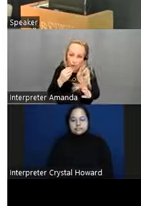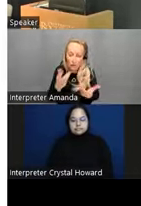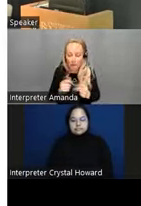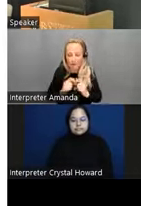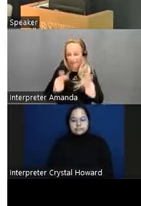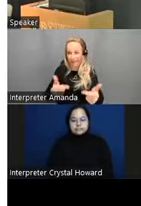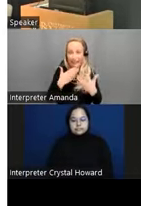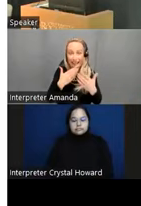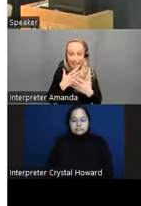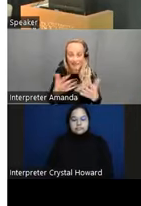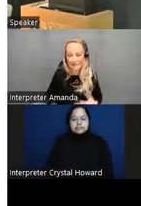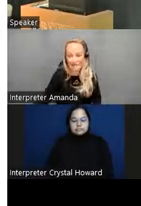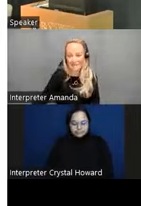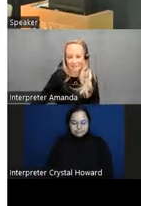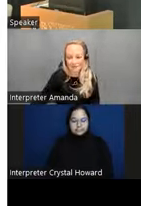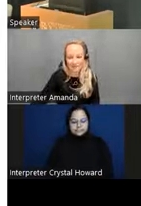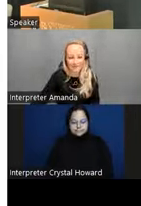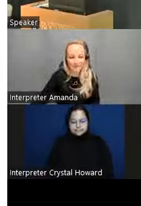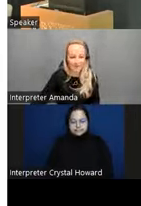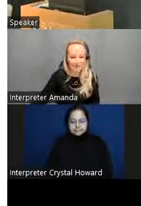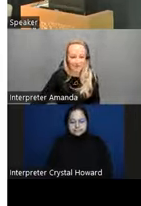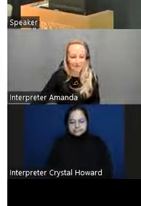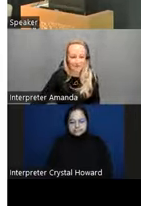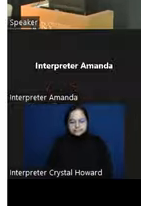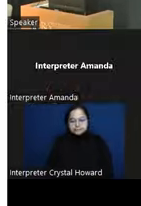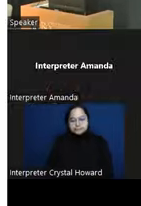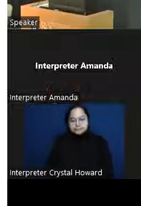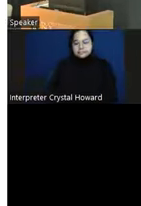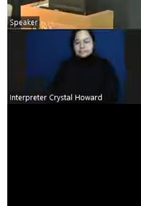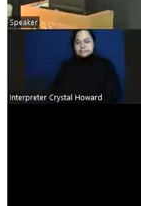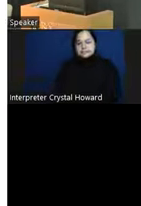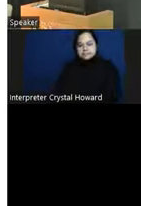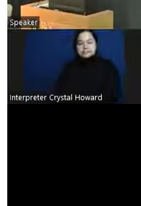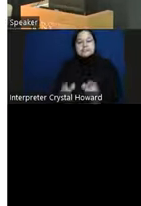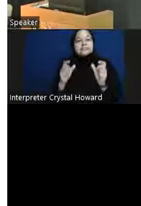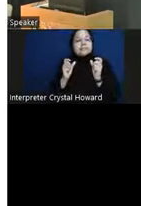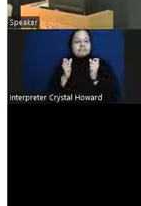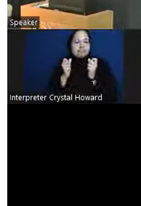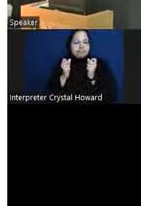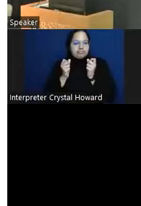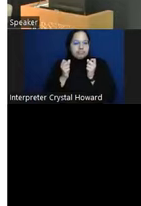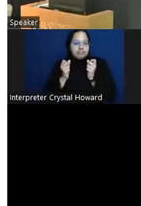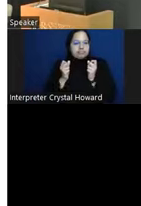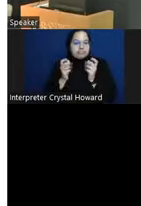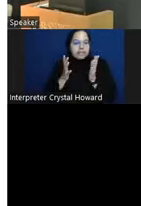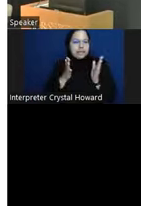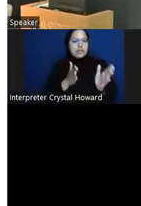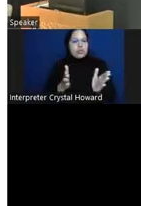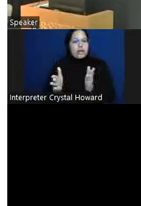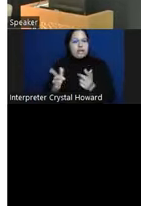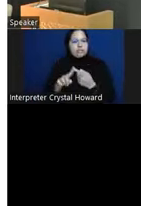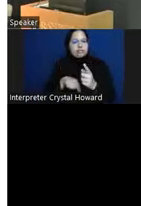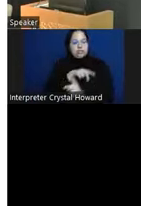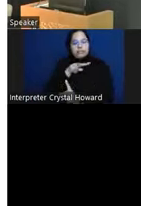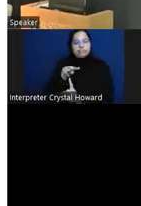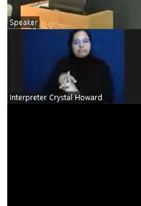there are many I think ways to um bring this uh to you know in care and and to different people